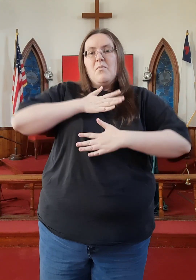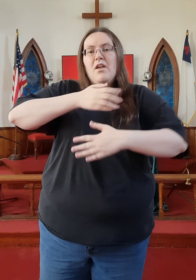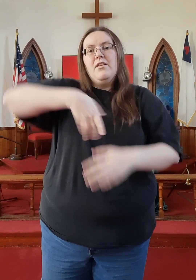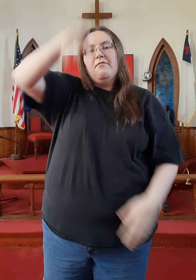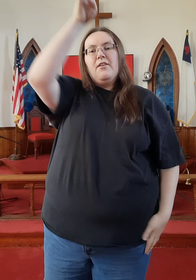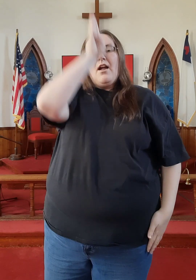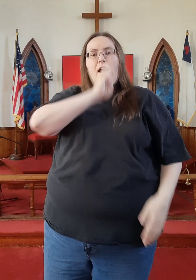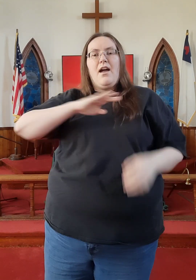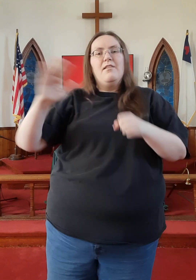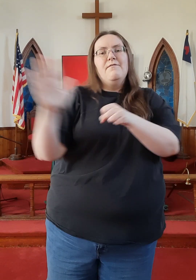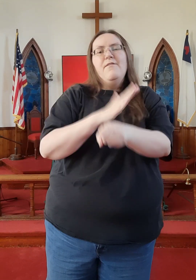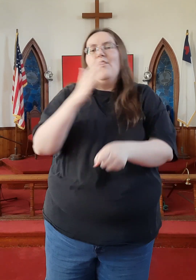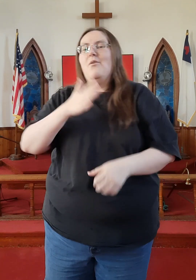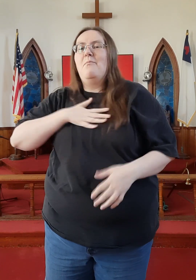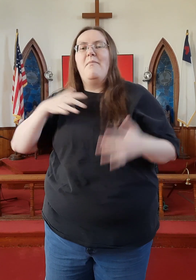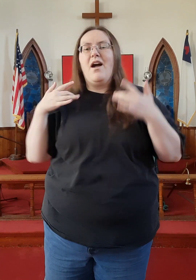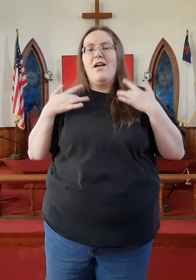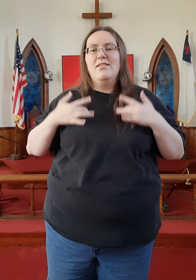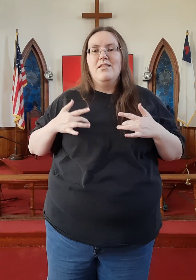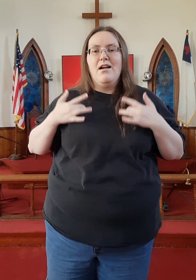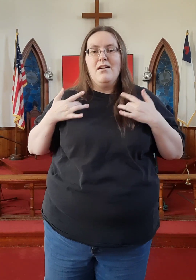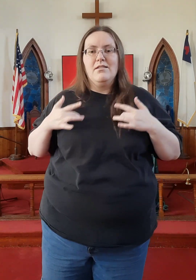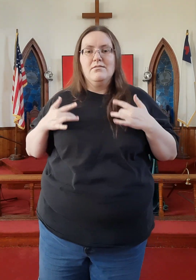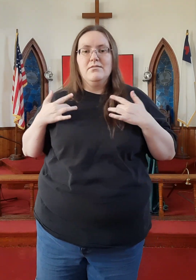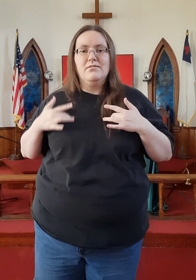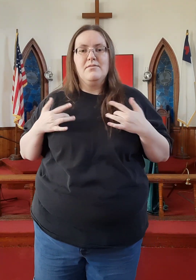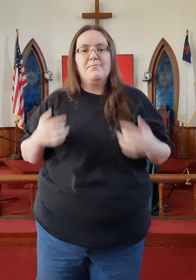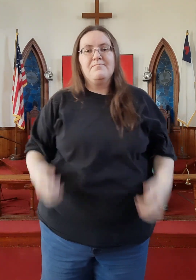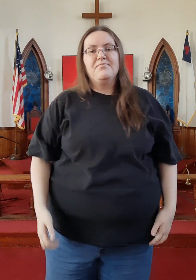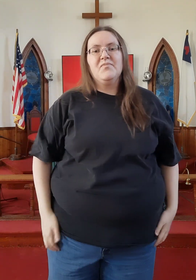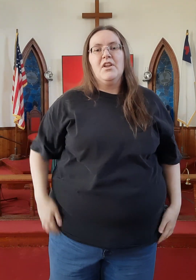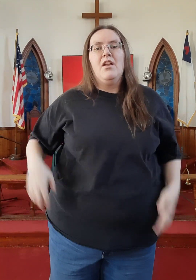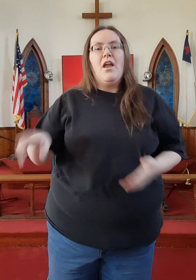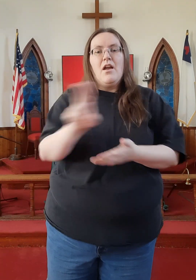Breath of God filled my lungs